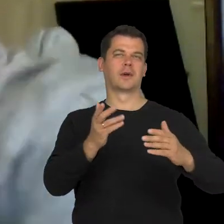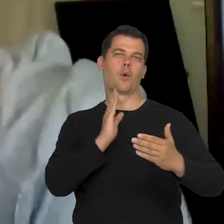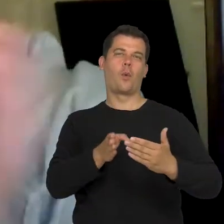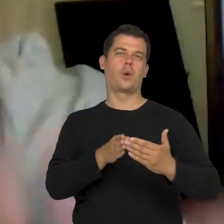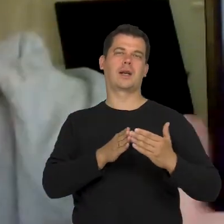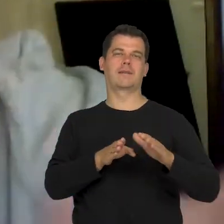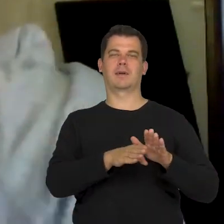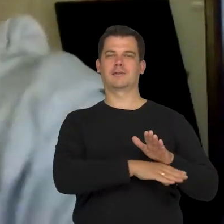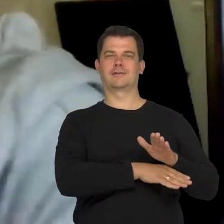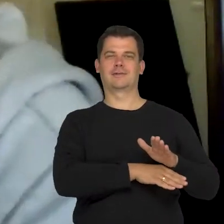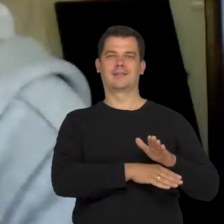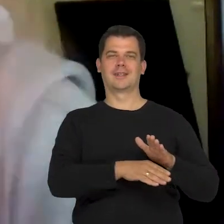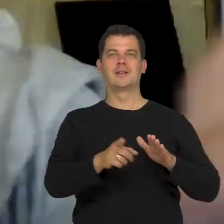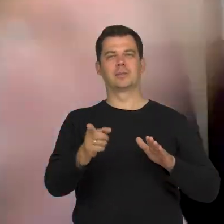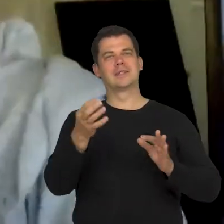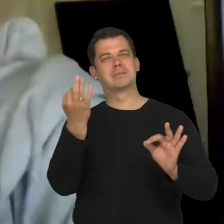To some kind of special school.